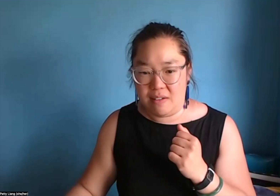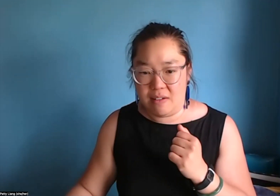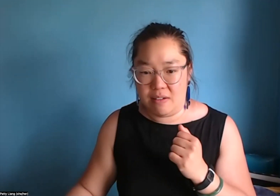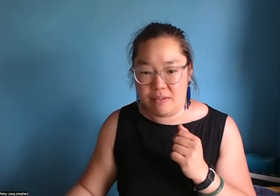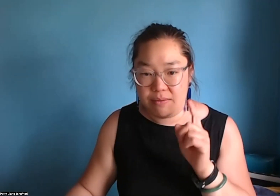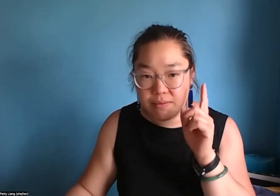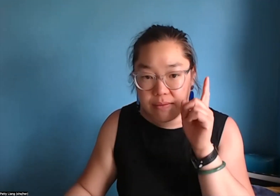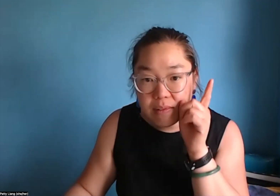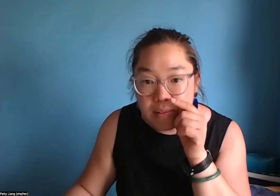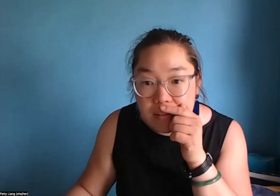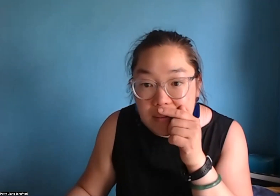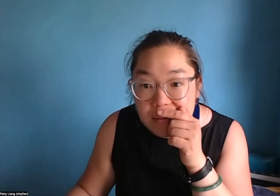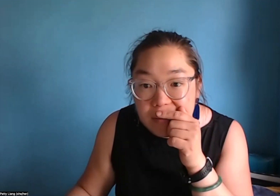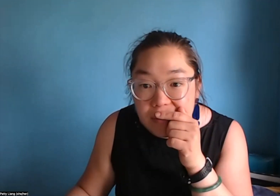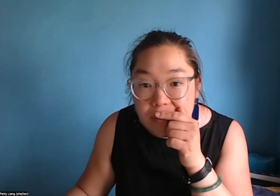So let me show you the criteria here.